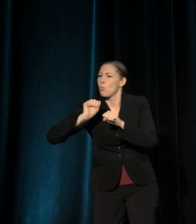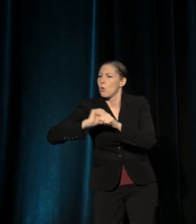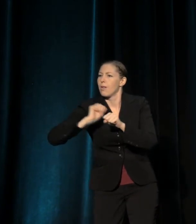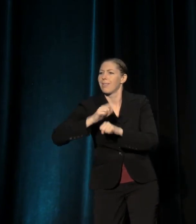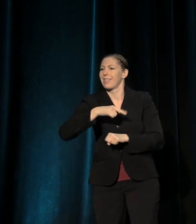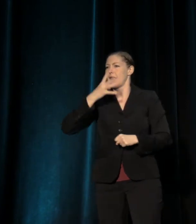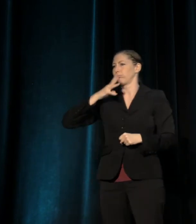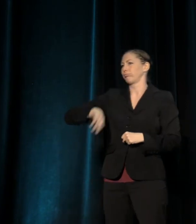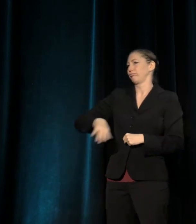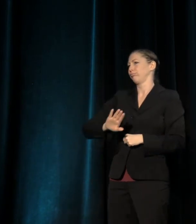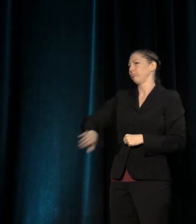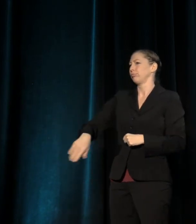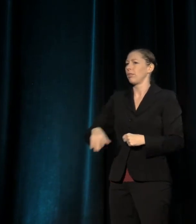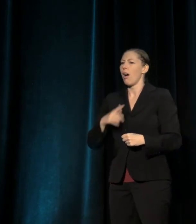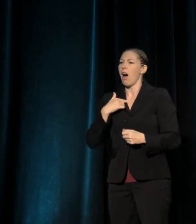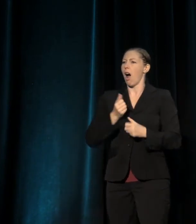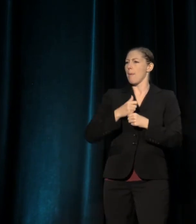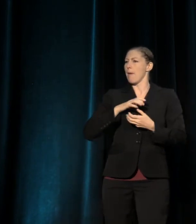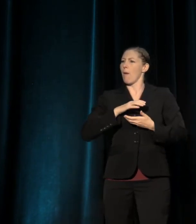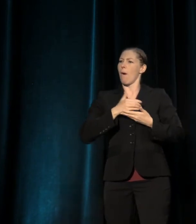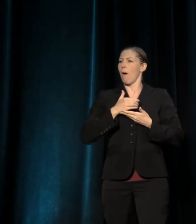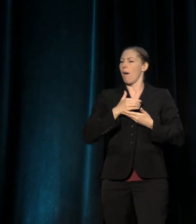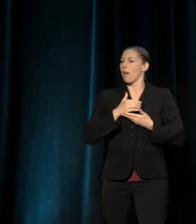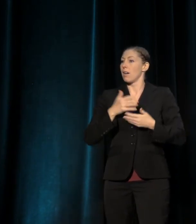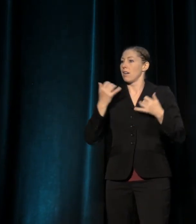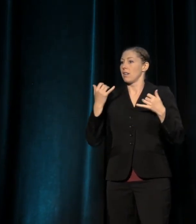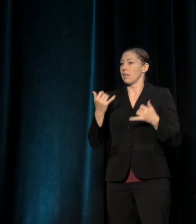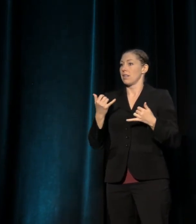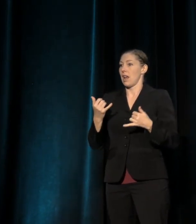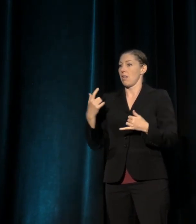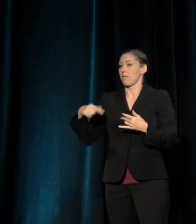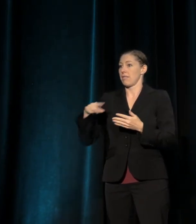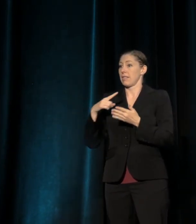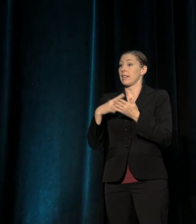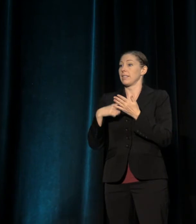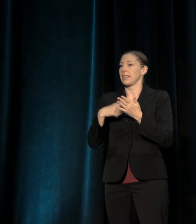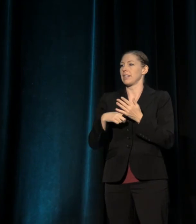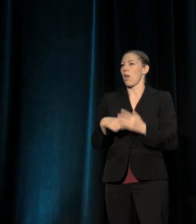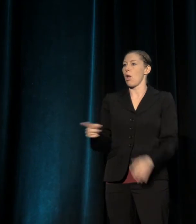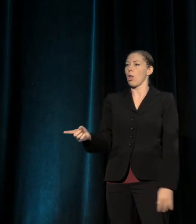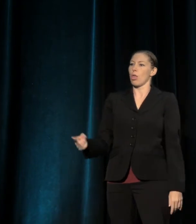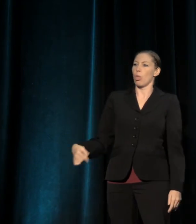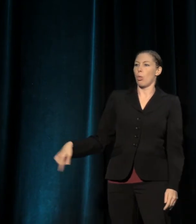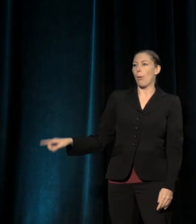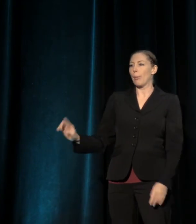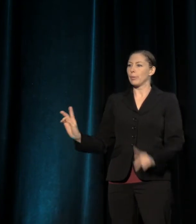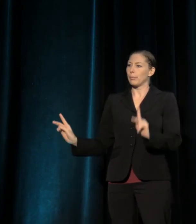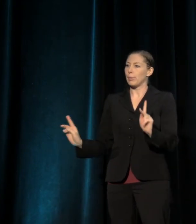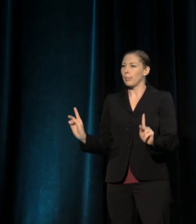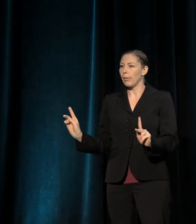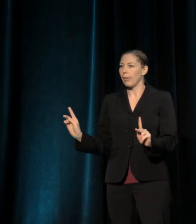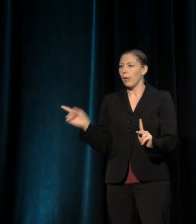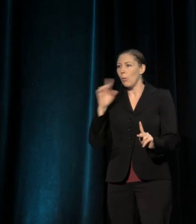And so now they talk amongst themselves about uprising in which those people -- and it's always those people -- violently revolt against them;